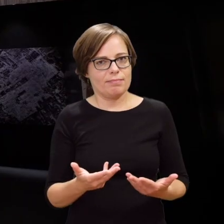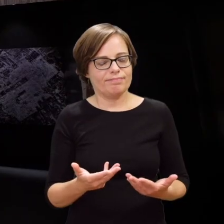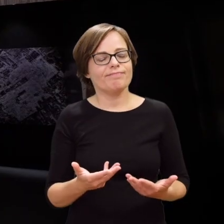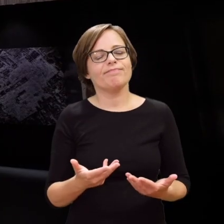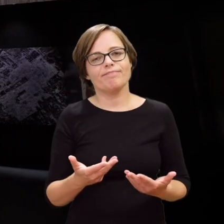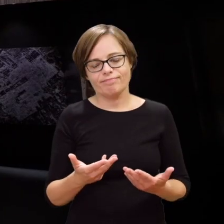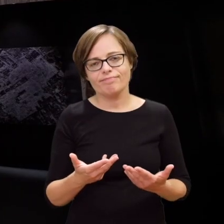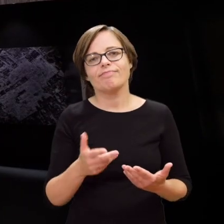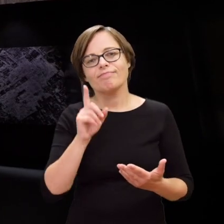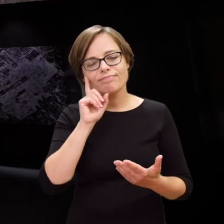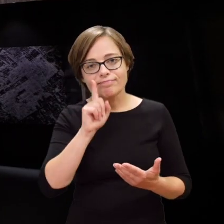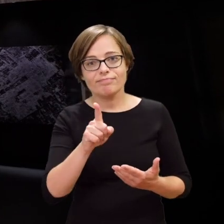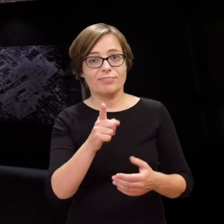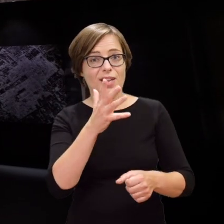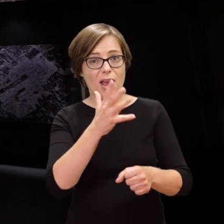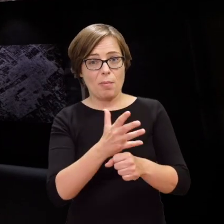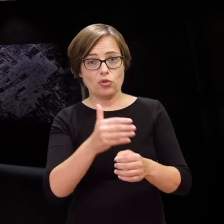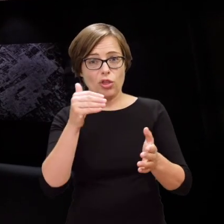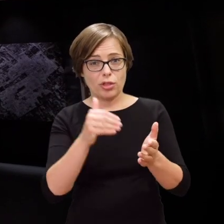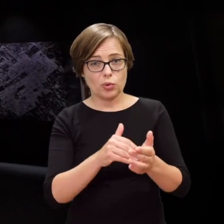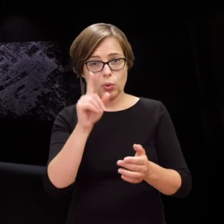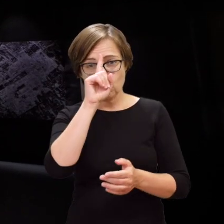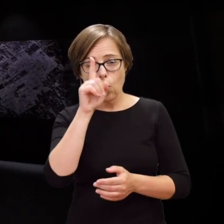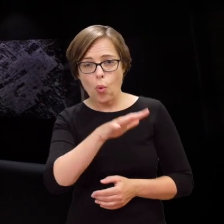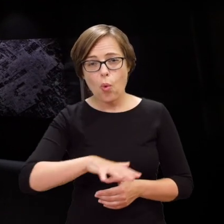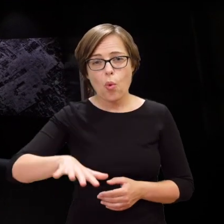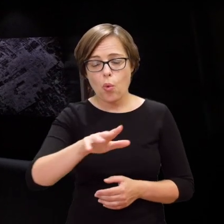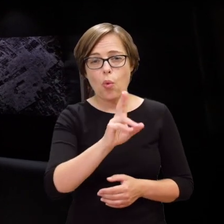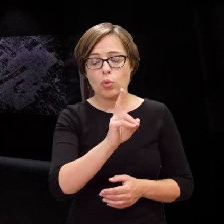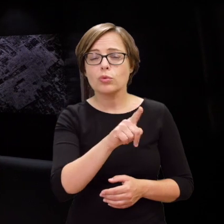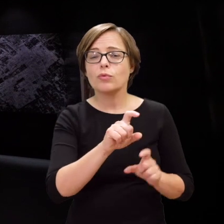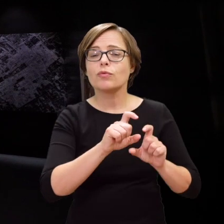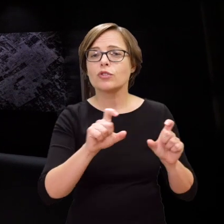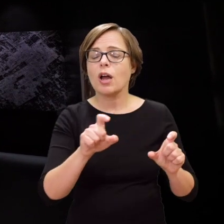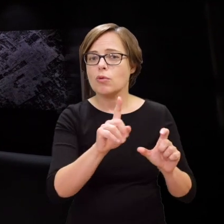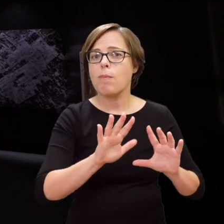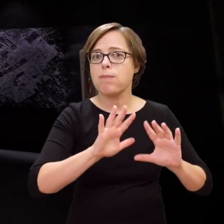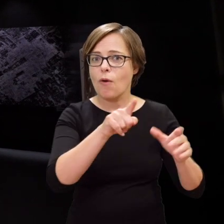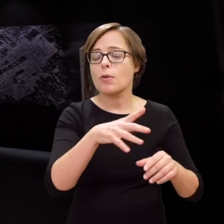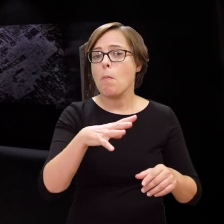That is precisely the fate of the majority of the civilians who were in the ghetto during the Uprising.